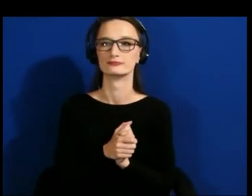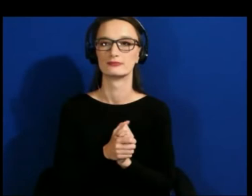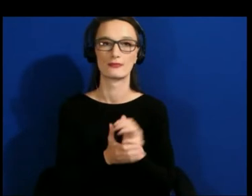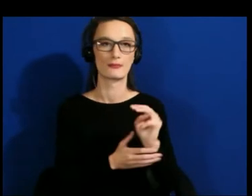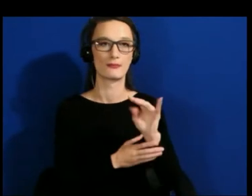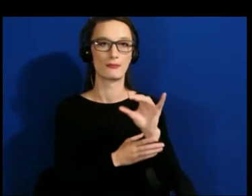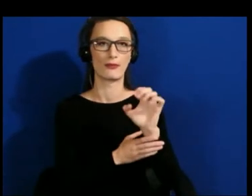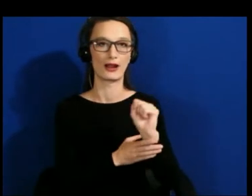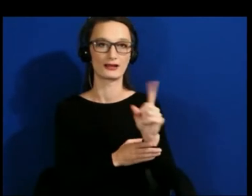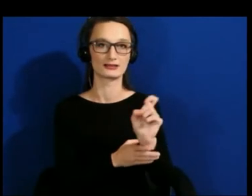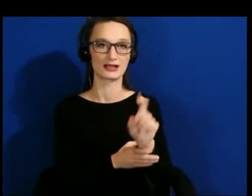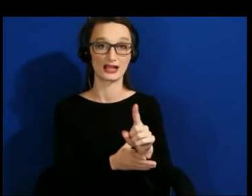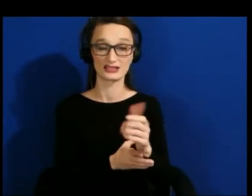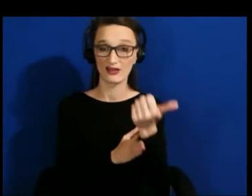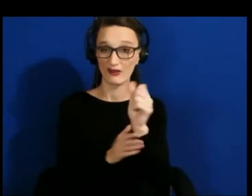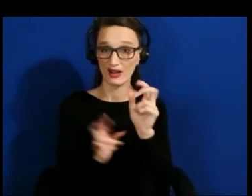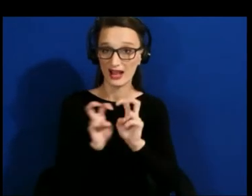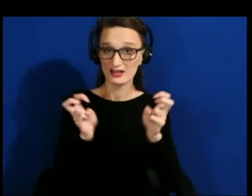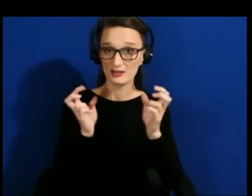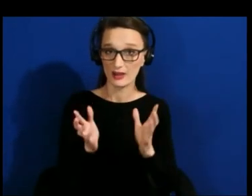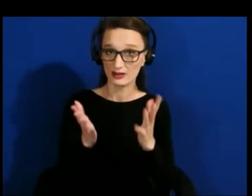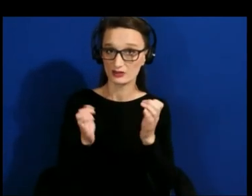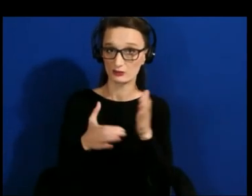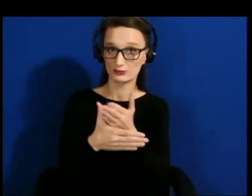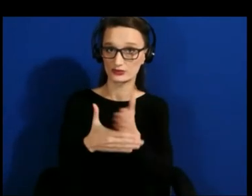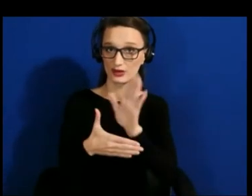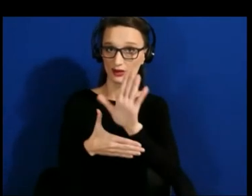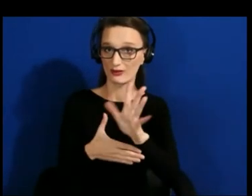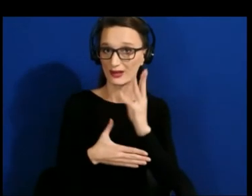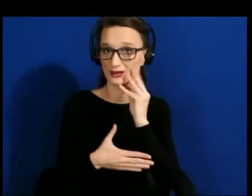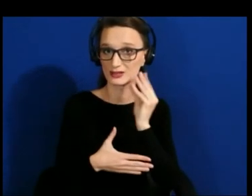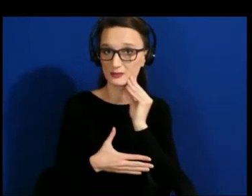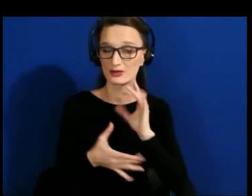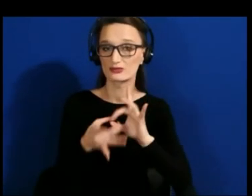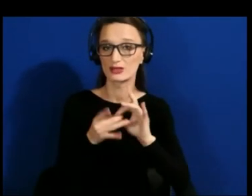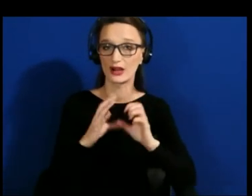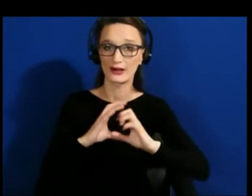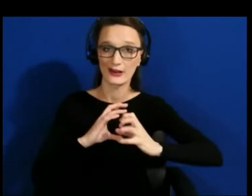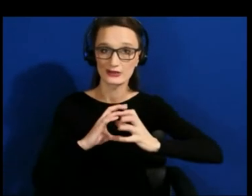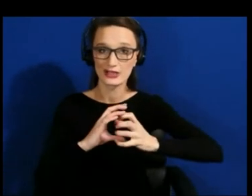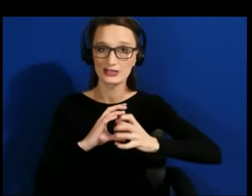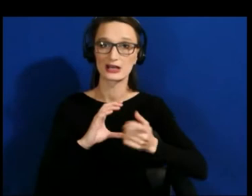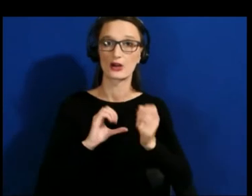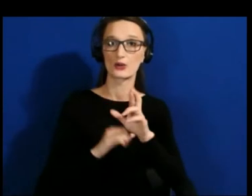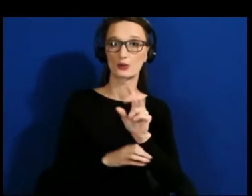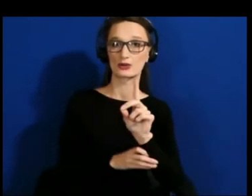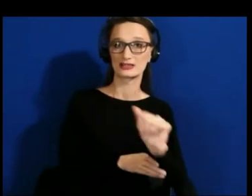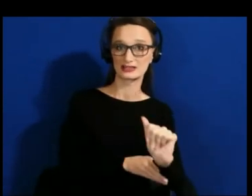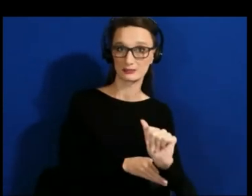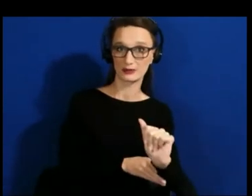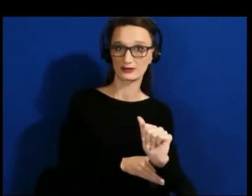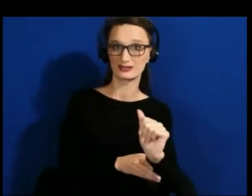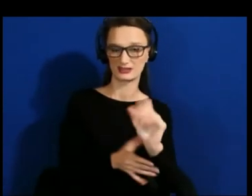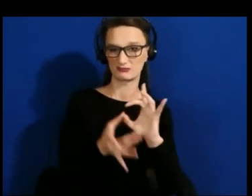regarding the intersectionality of disability with race or gender and building on that with Dylan's question